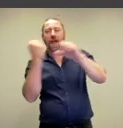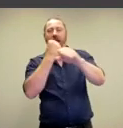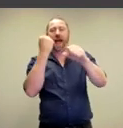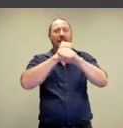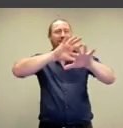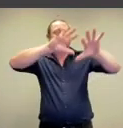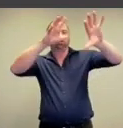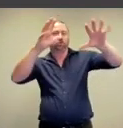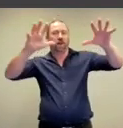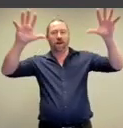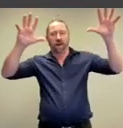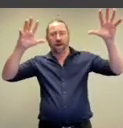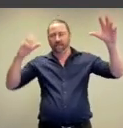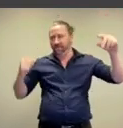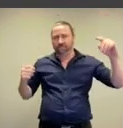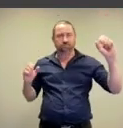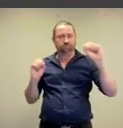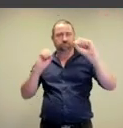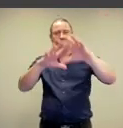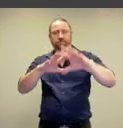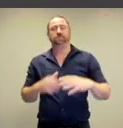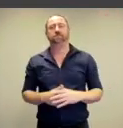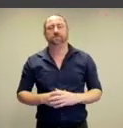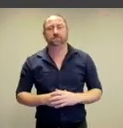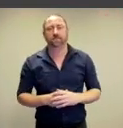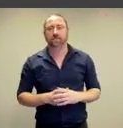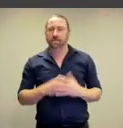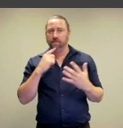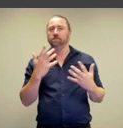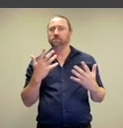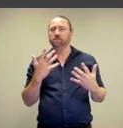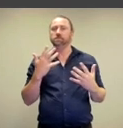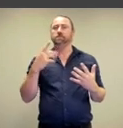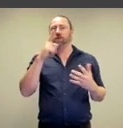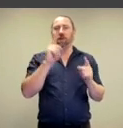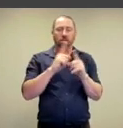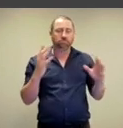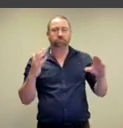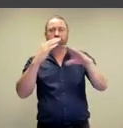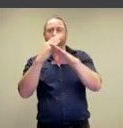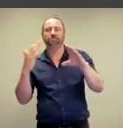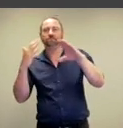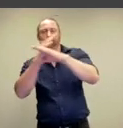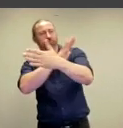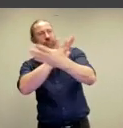and memorable architectural locations. So these artworks belong to the world of